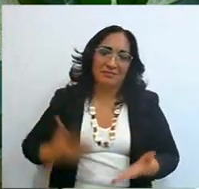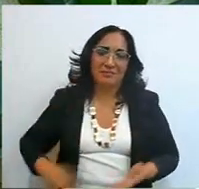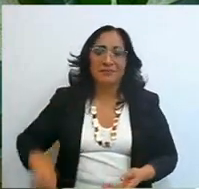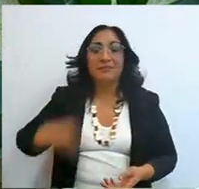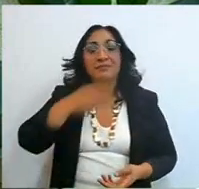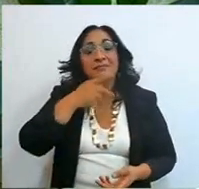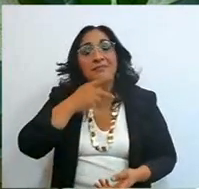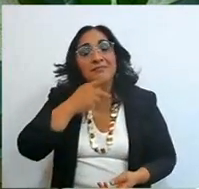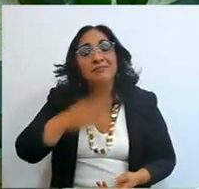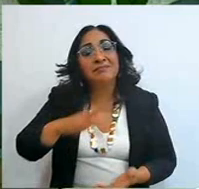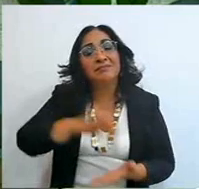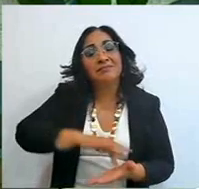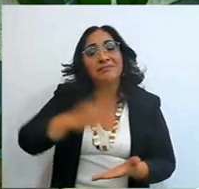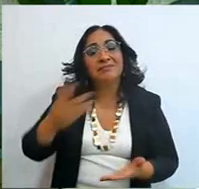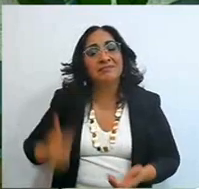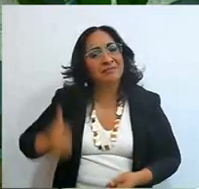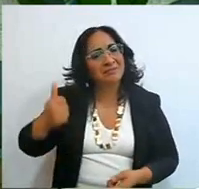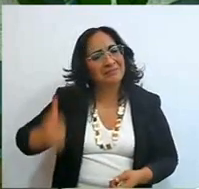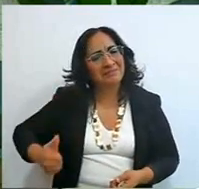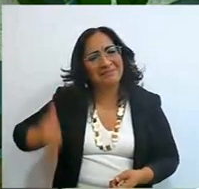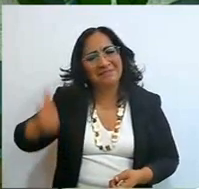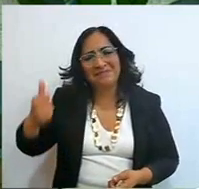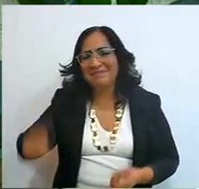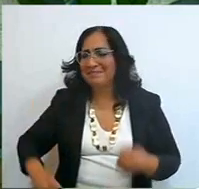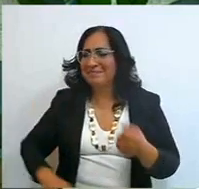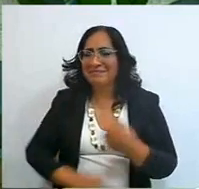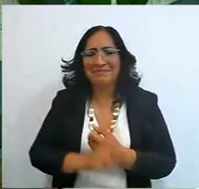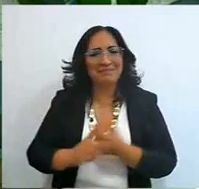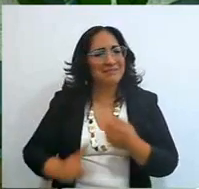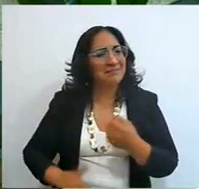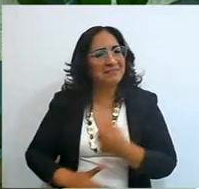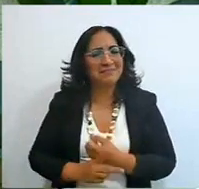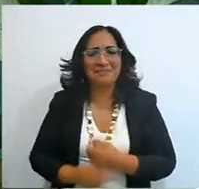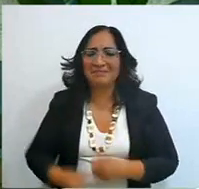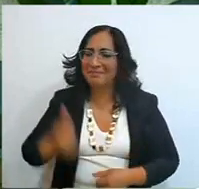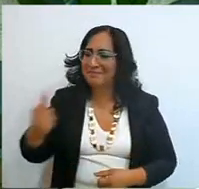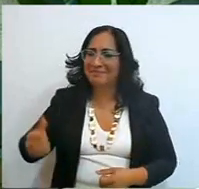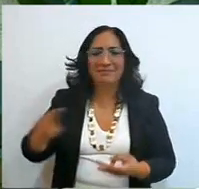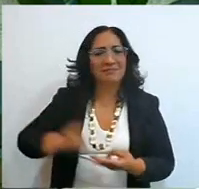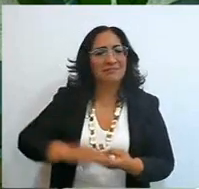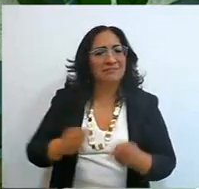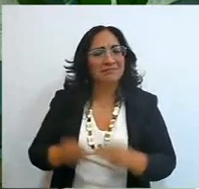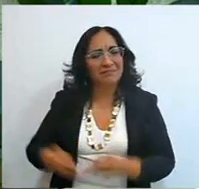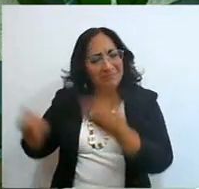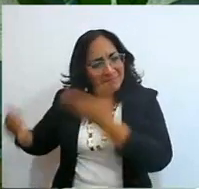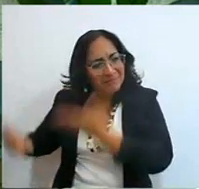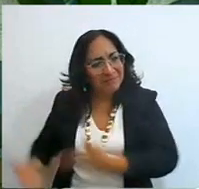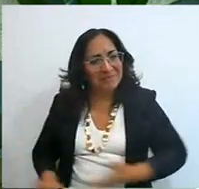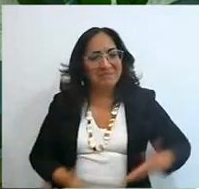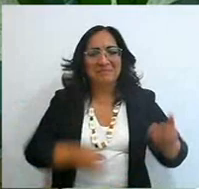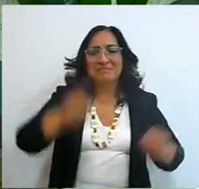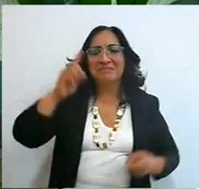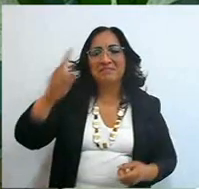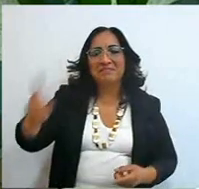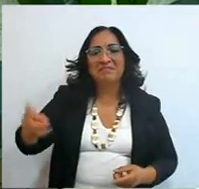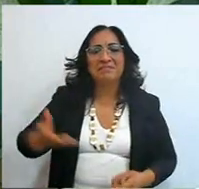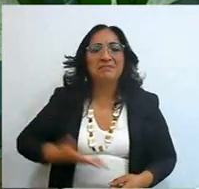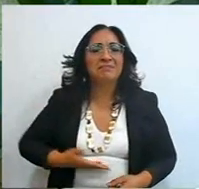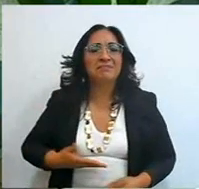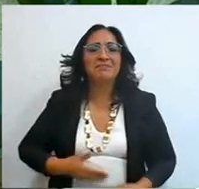thank you because each test, each circumstance has led us to you, and to strengthen us in your Word,